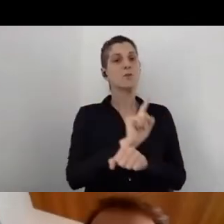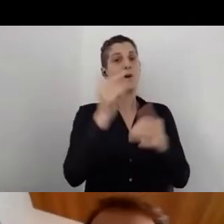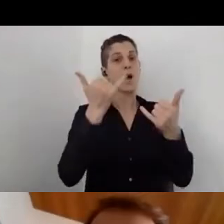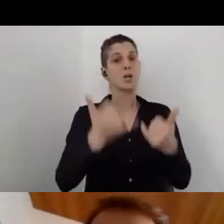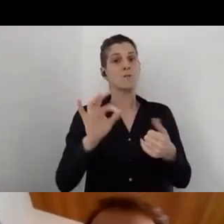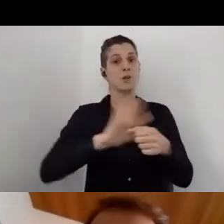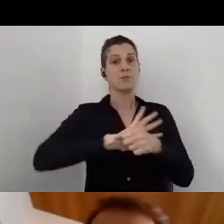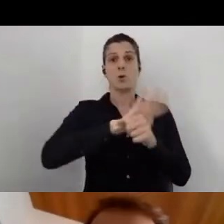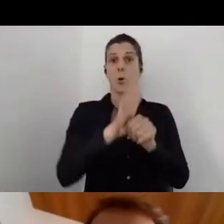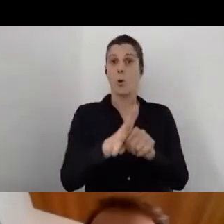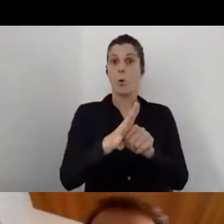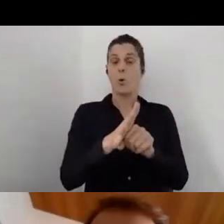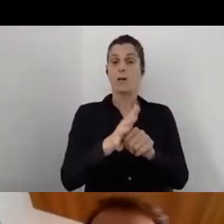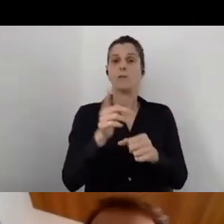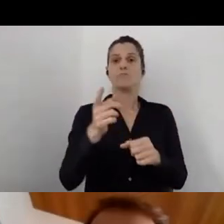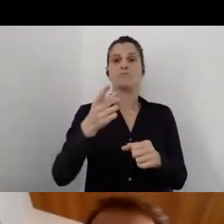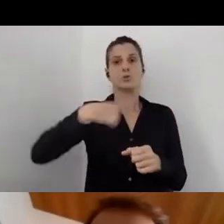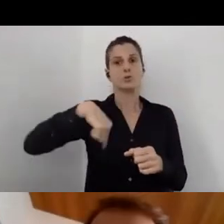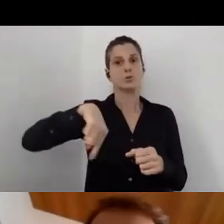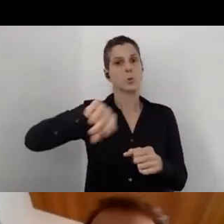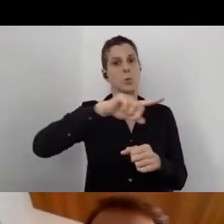which all of us are isolation and